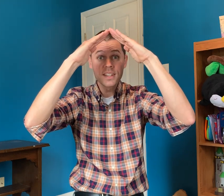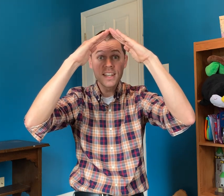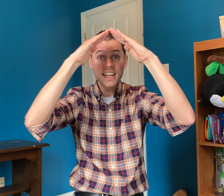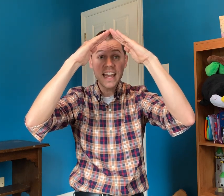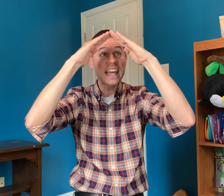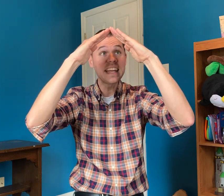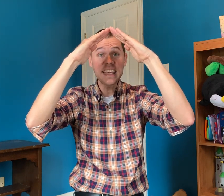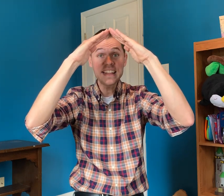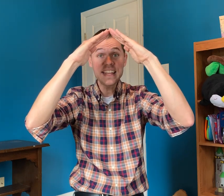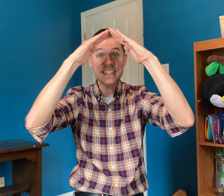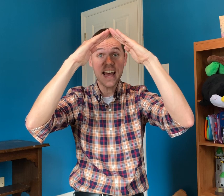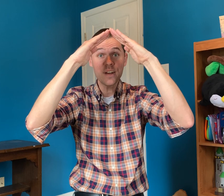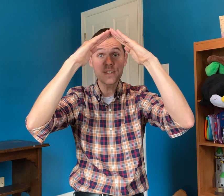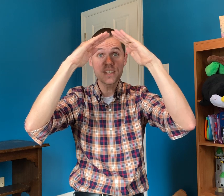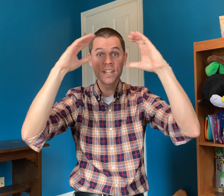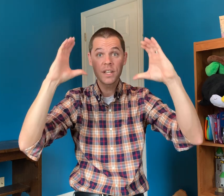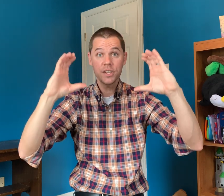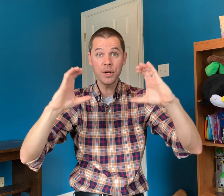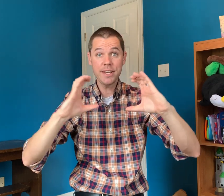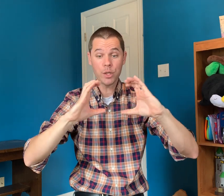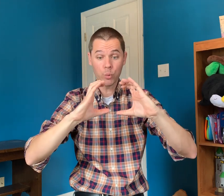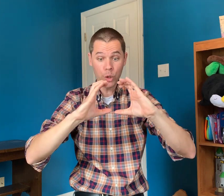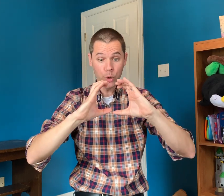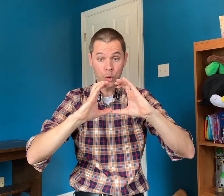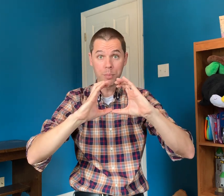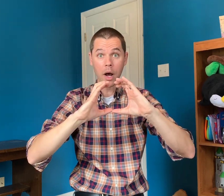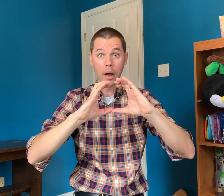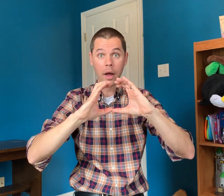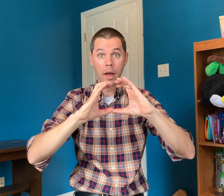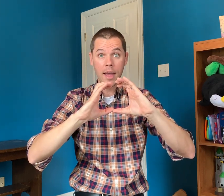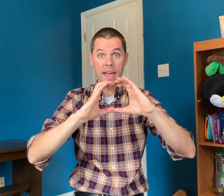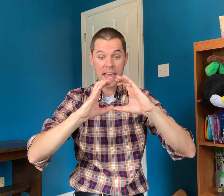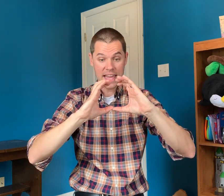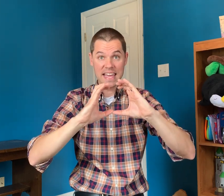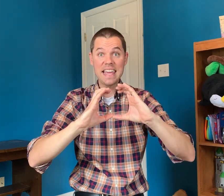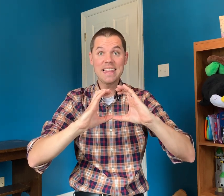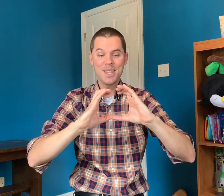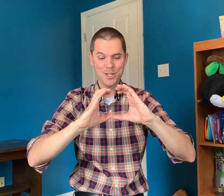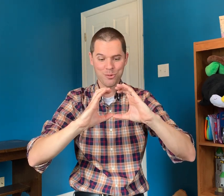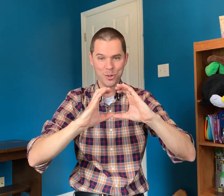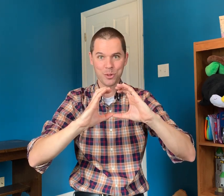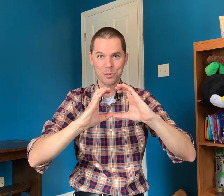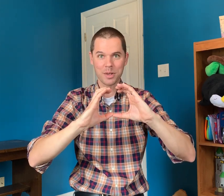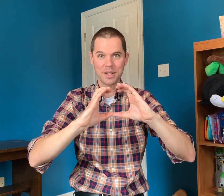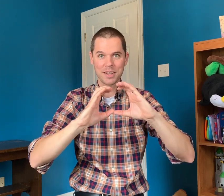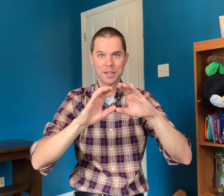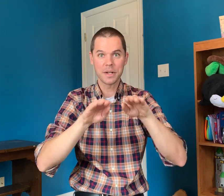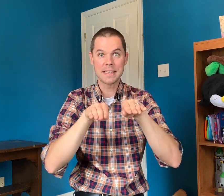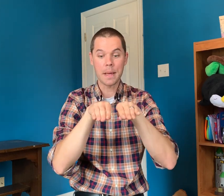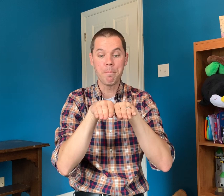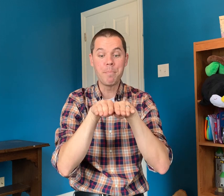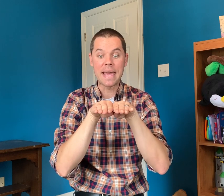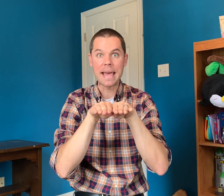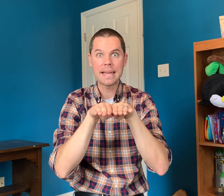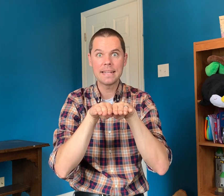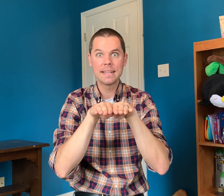And in this house there is a room! And in this room there is a bed.